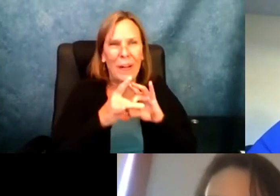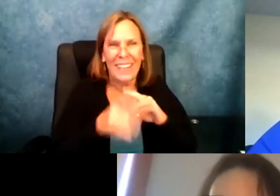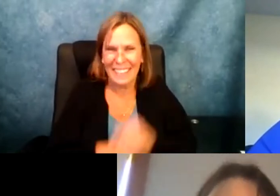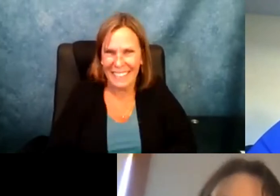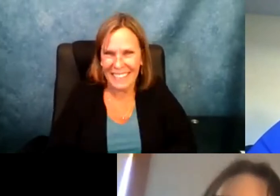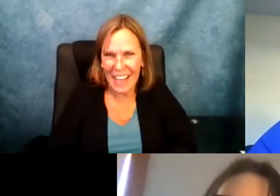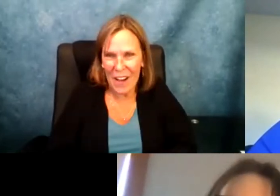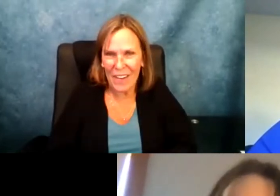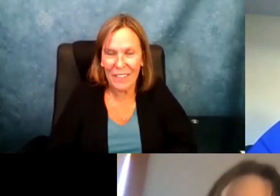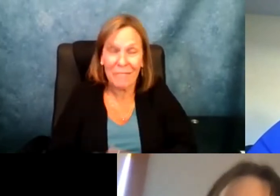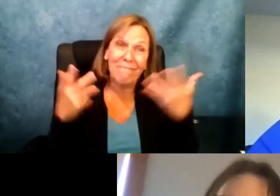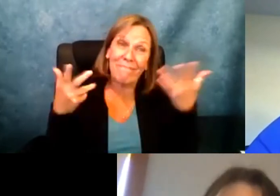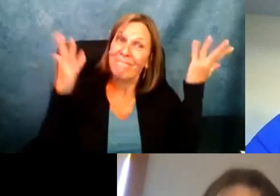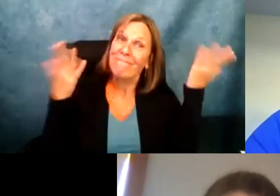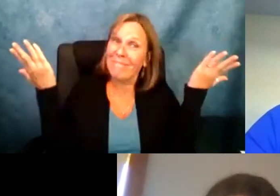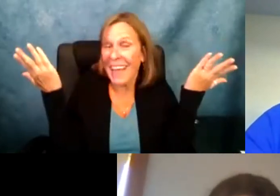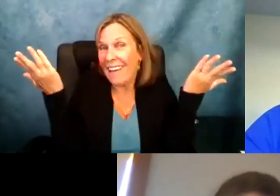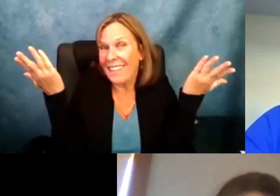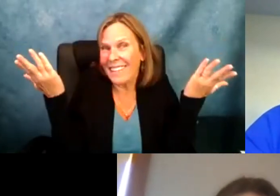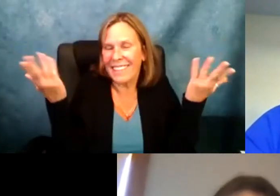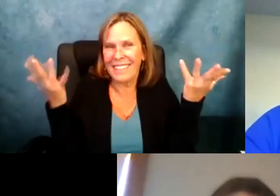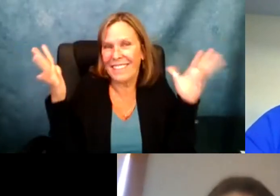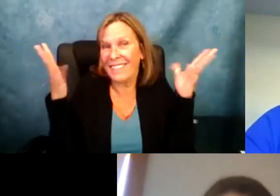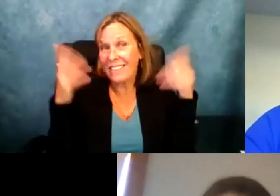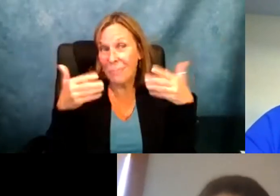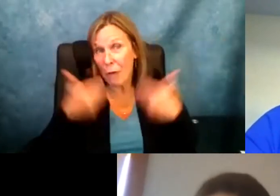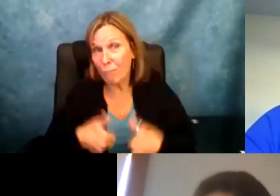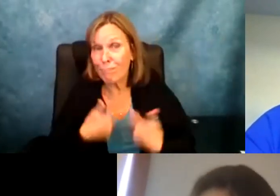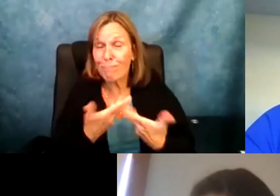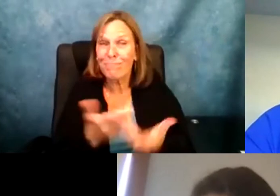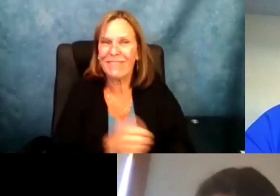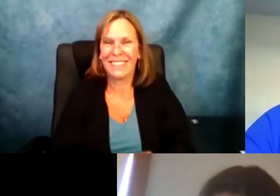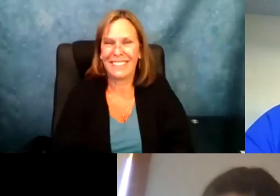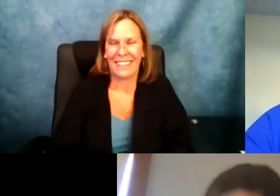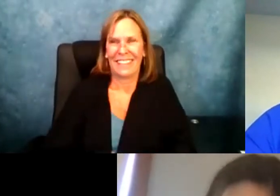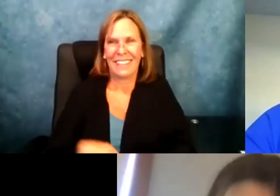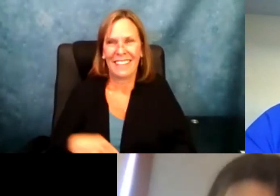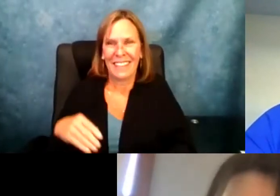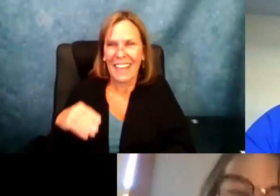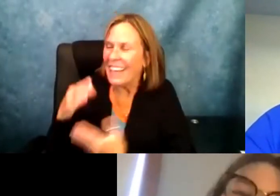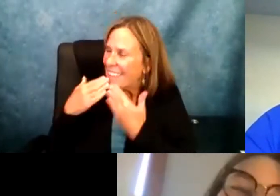in the education justice coalition and and a few others. Yeah.